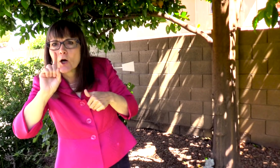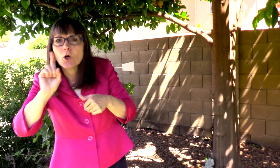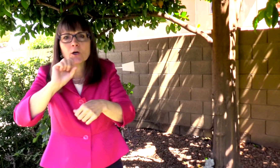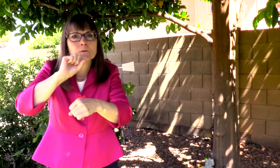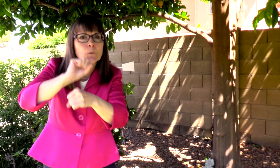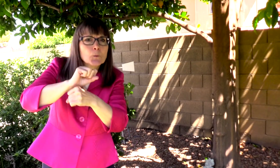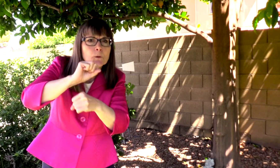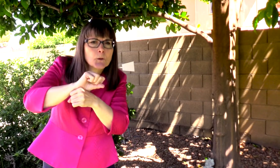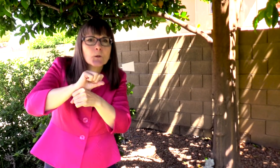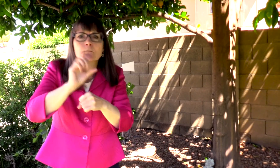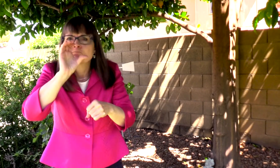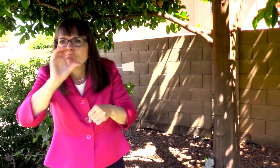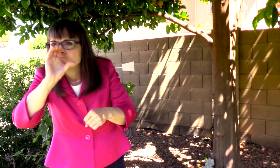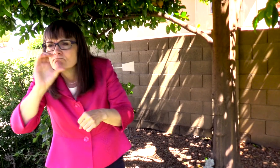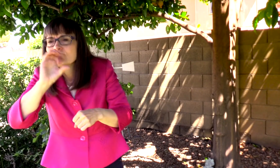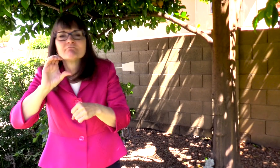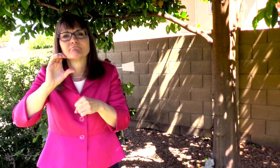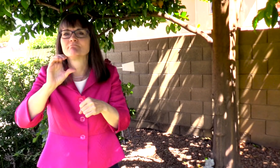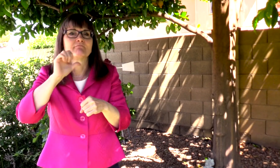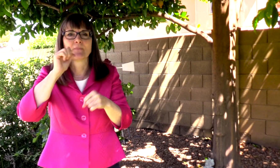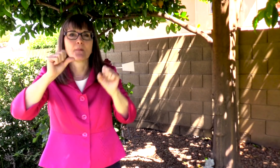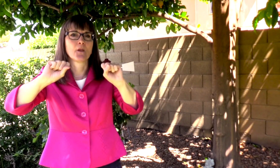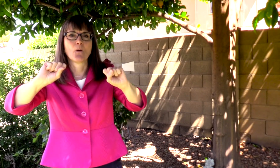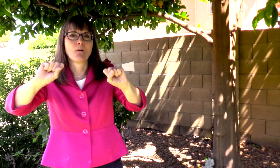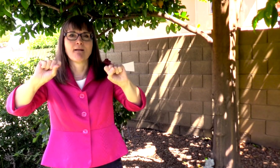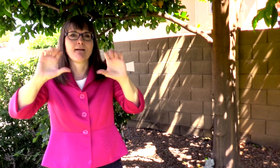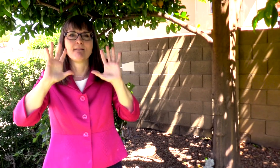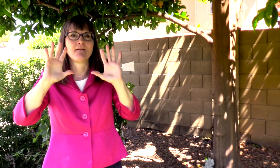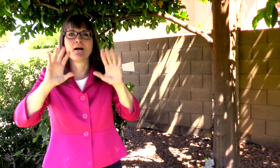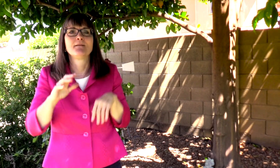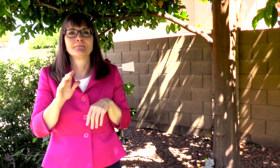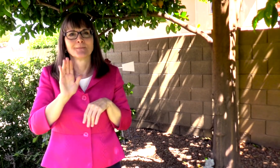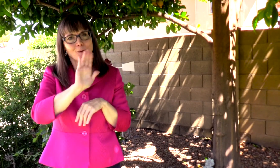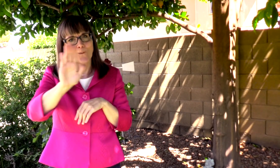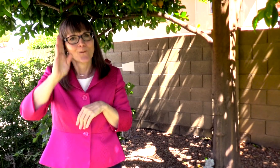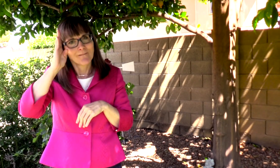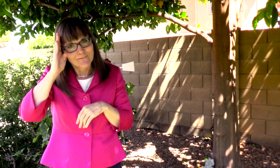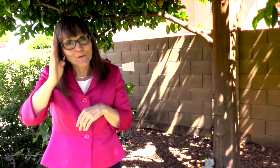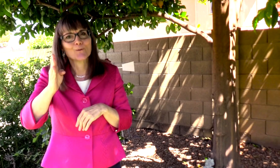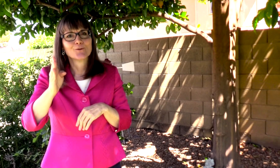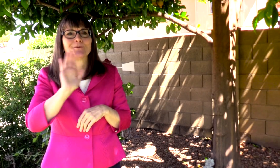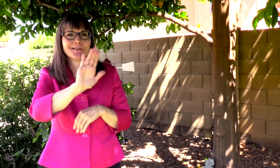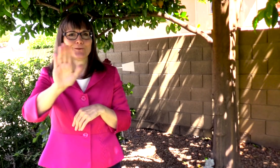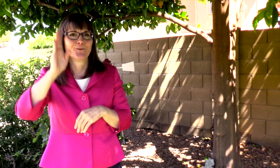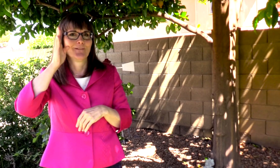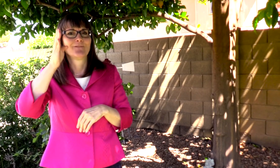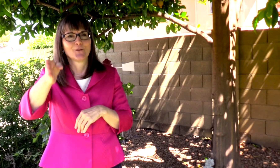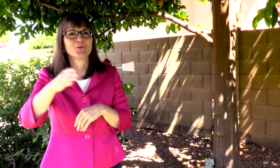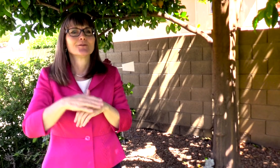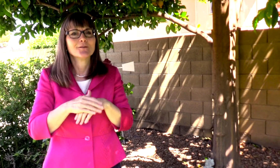AND WHERE YOU WOULD LIKE TO WORK. DON'T GIVE UP! THE FUTURE IS YOURS!